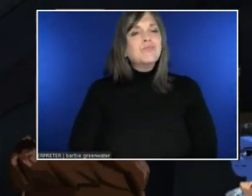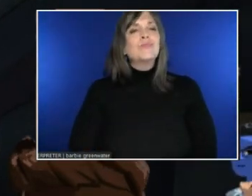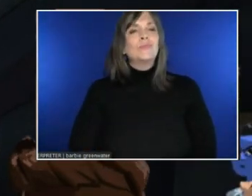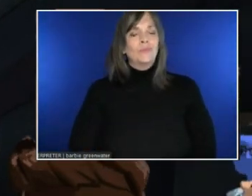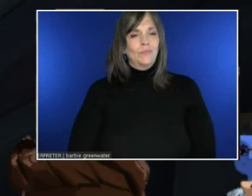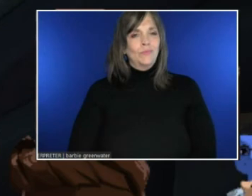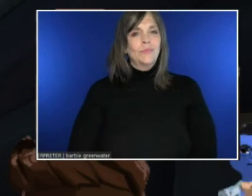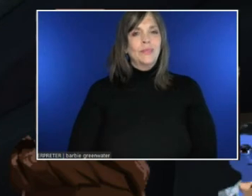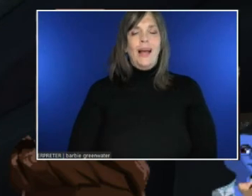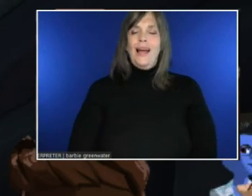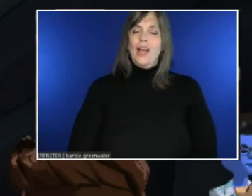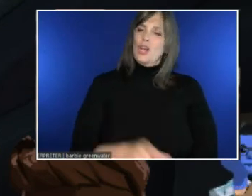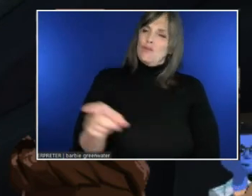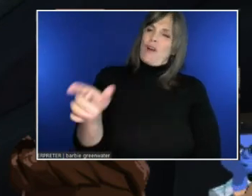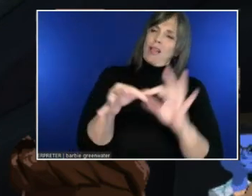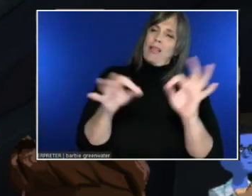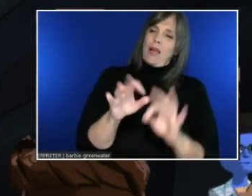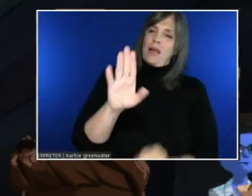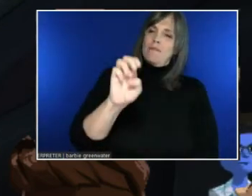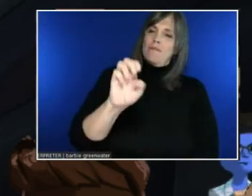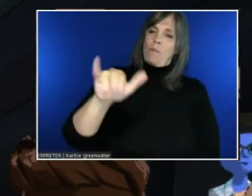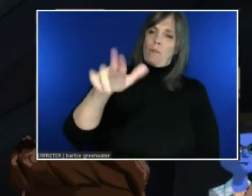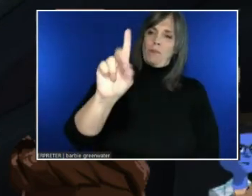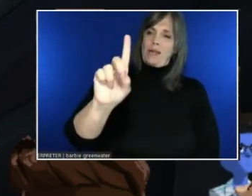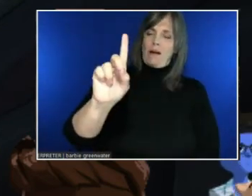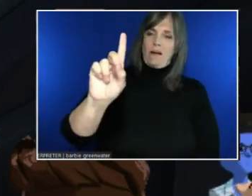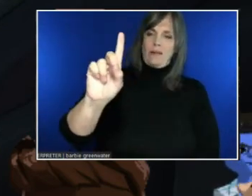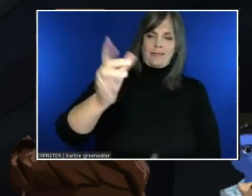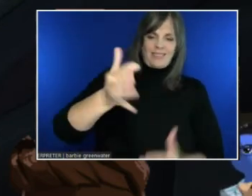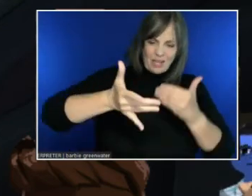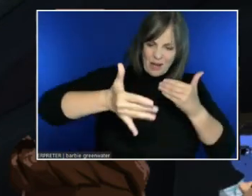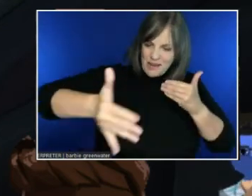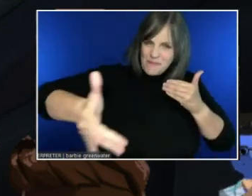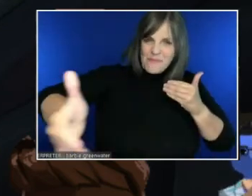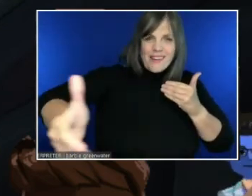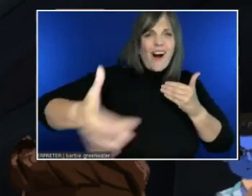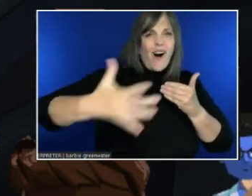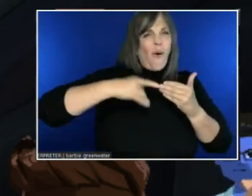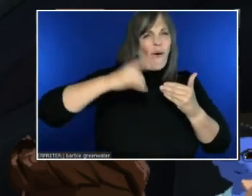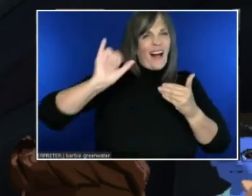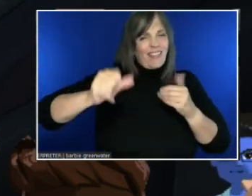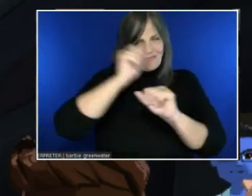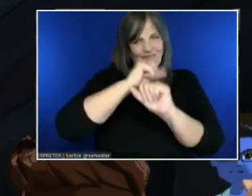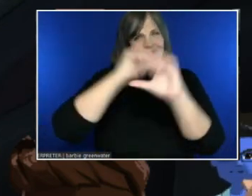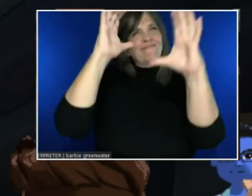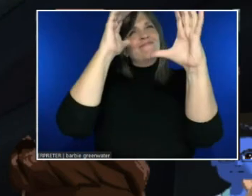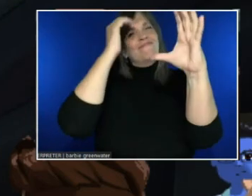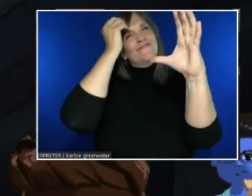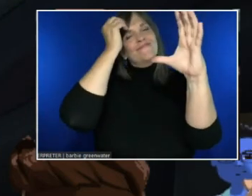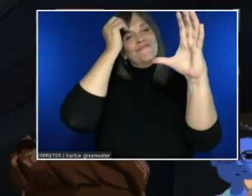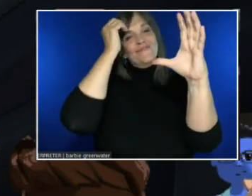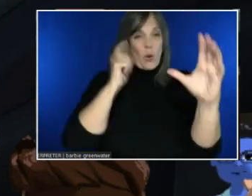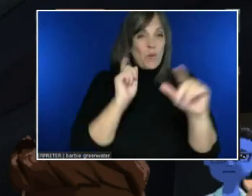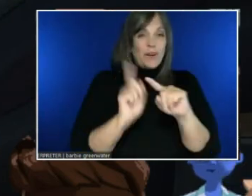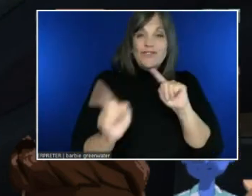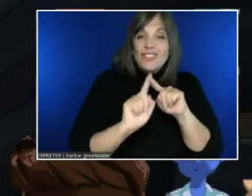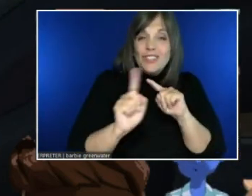Because when we think about the many different types of disabilities, from vision... Hearing...